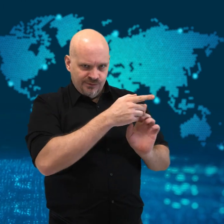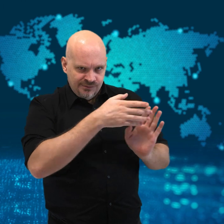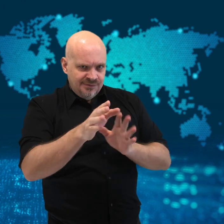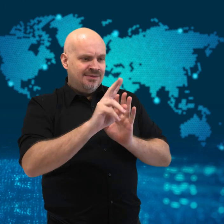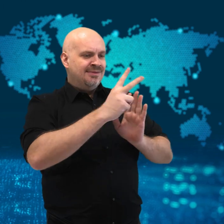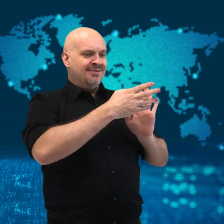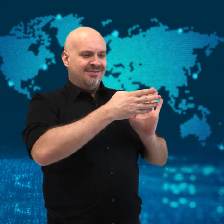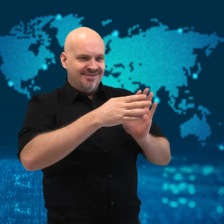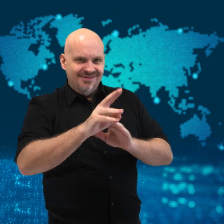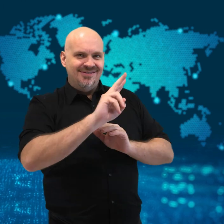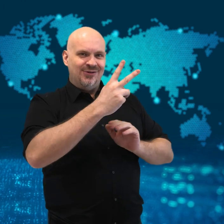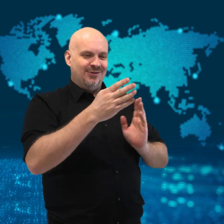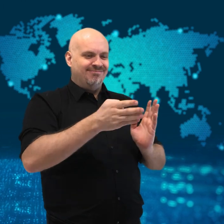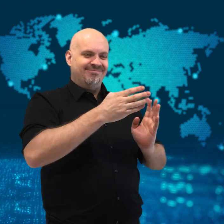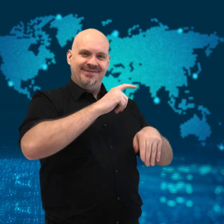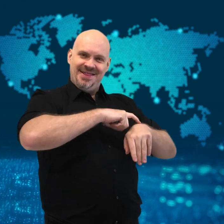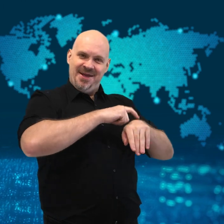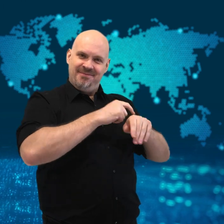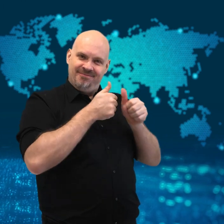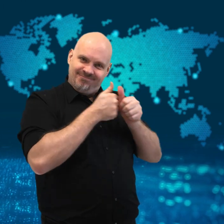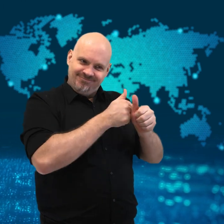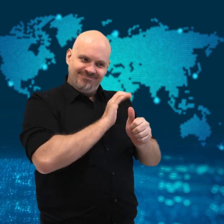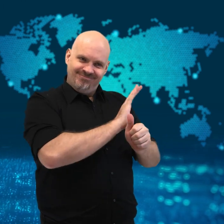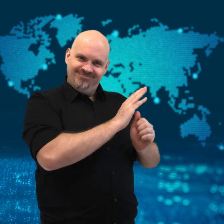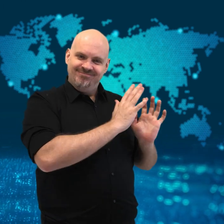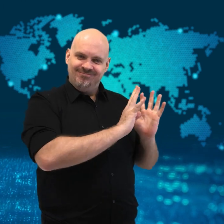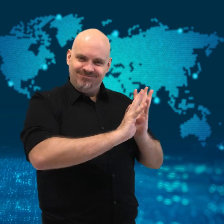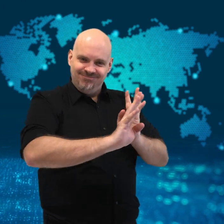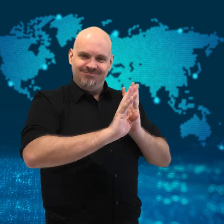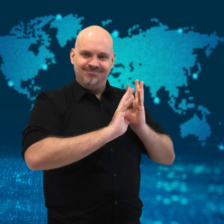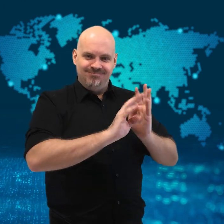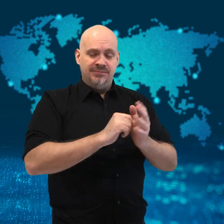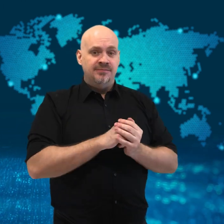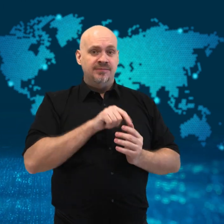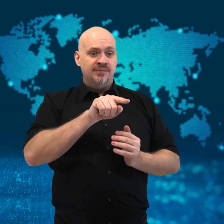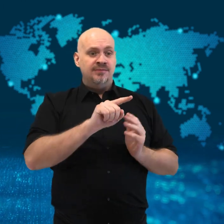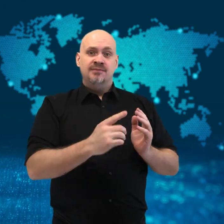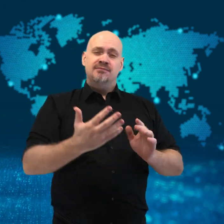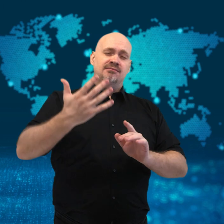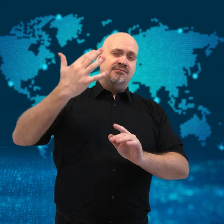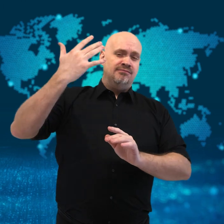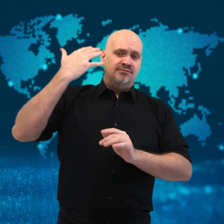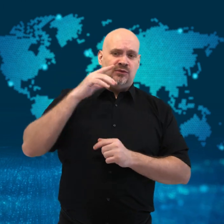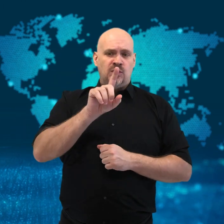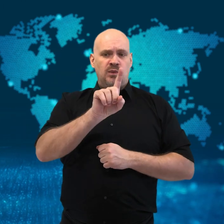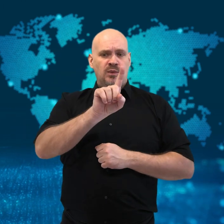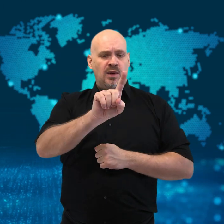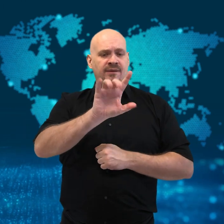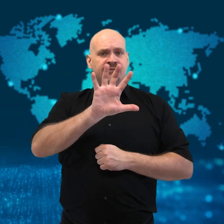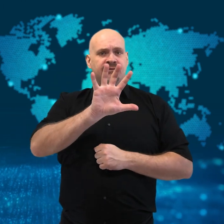dating from 1539 B.C. to 1075 B.C.